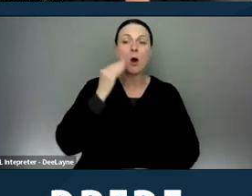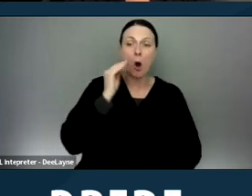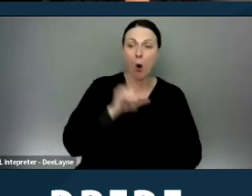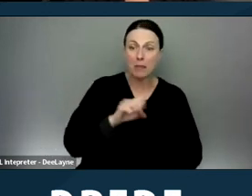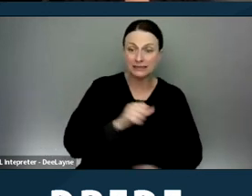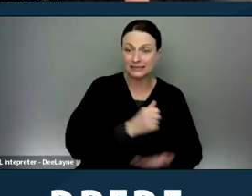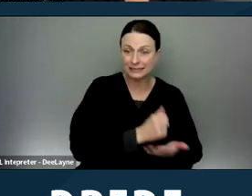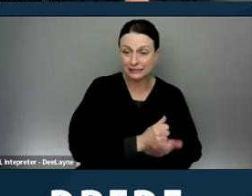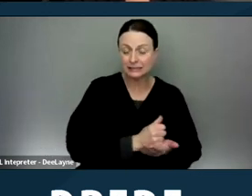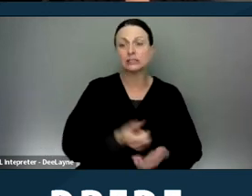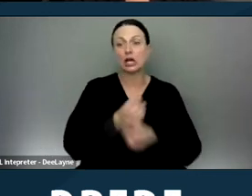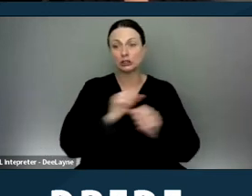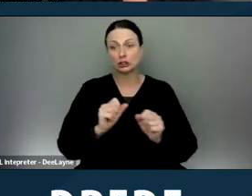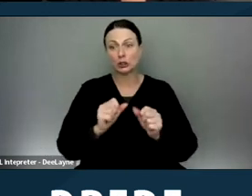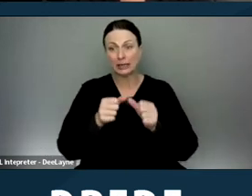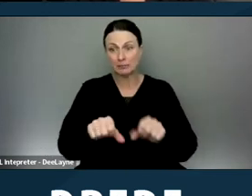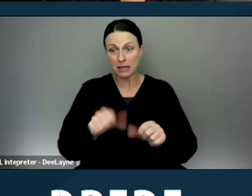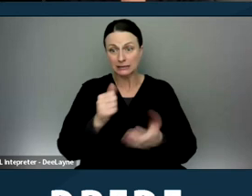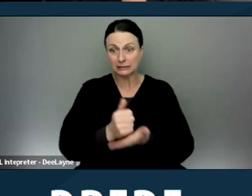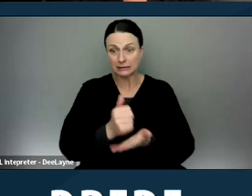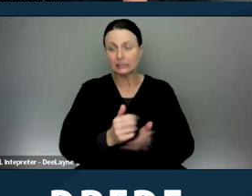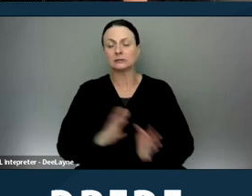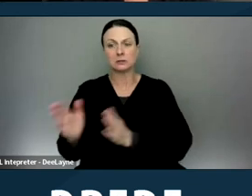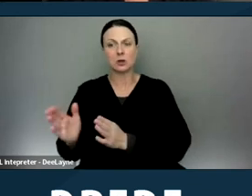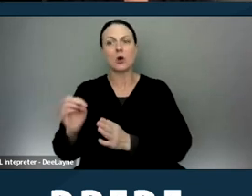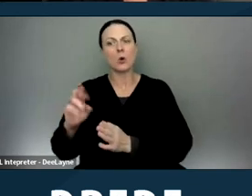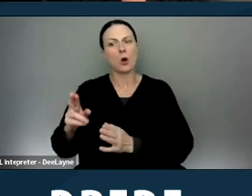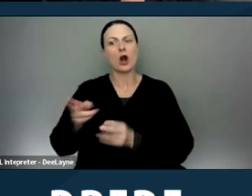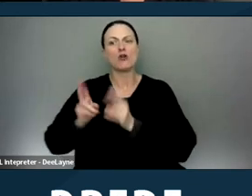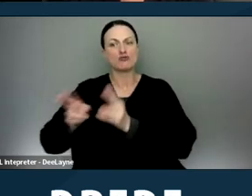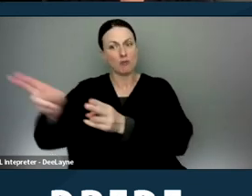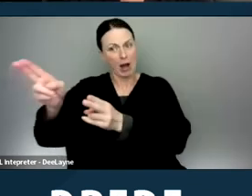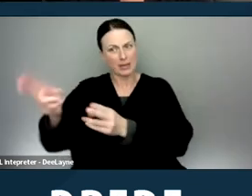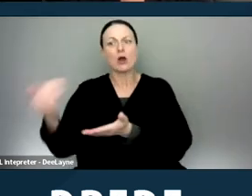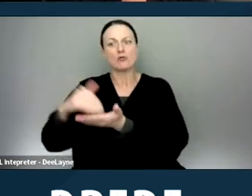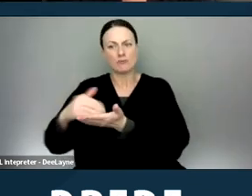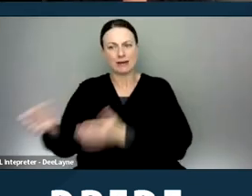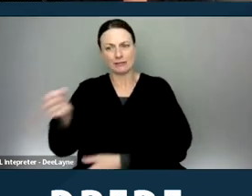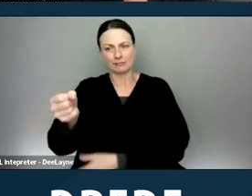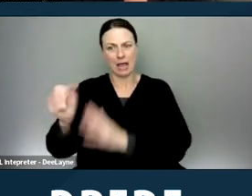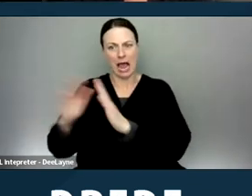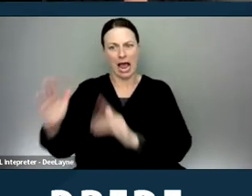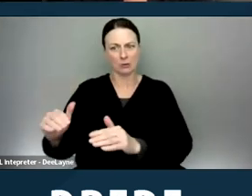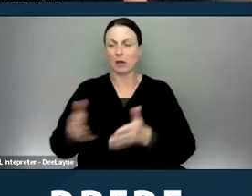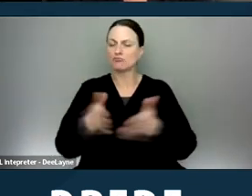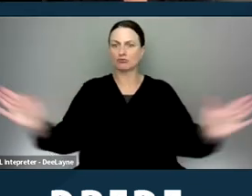security deposit assistance, or rapid rehousing. So it's pretty broad definition.